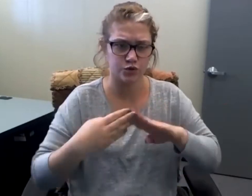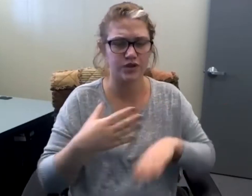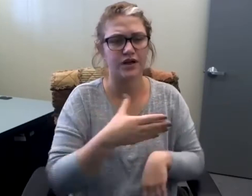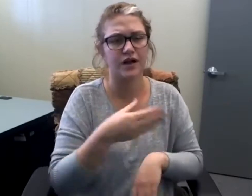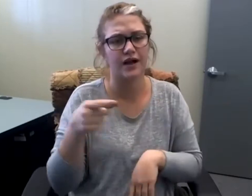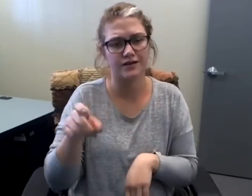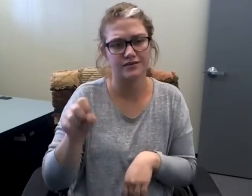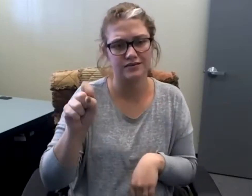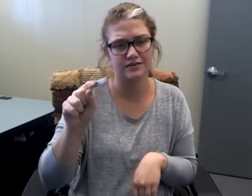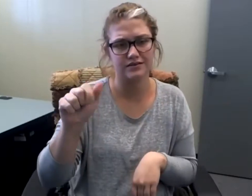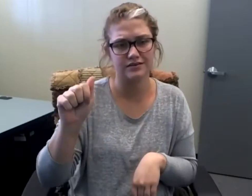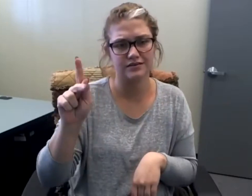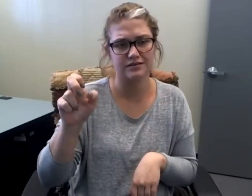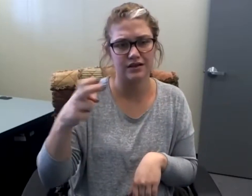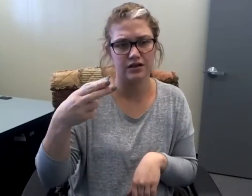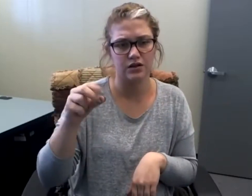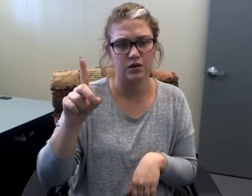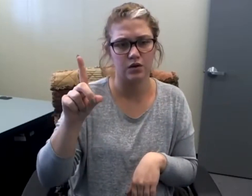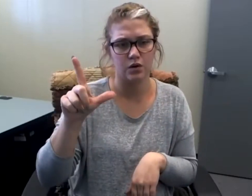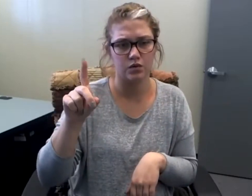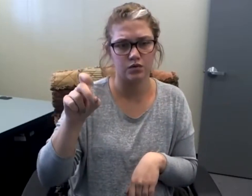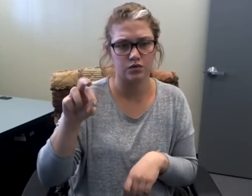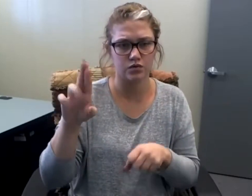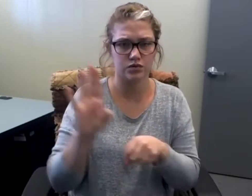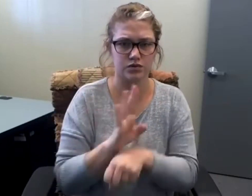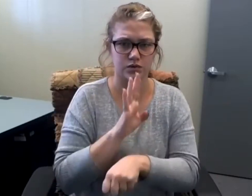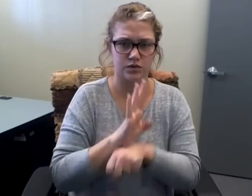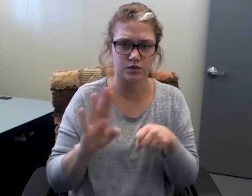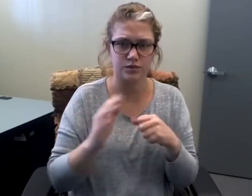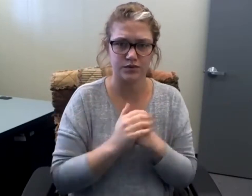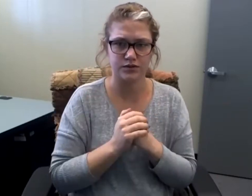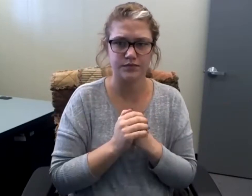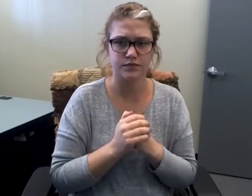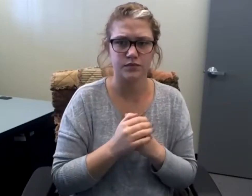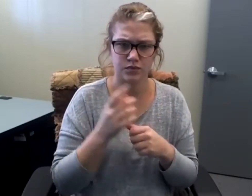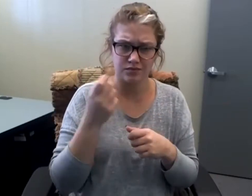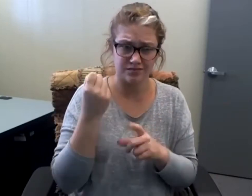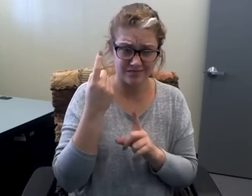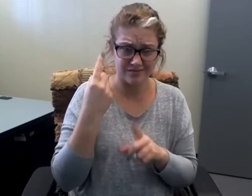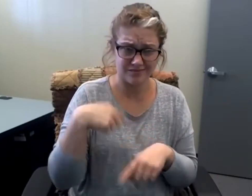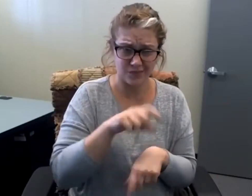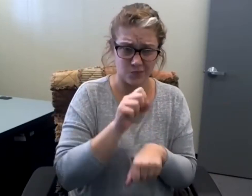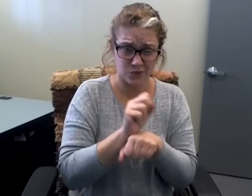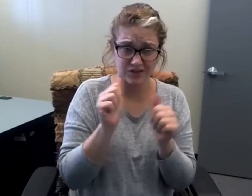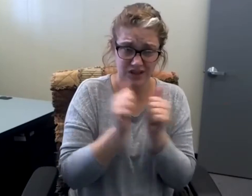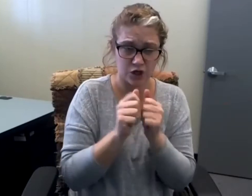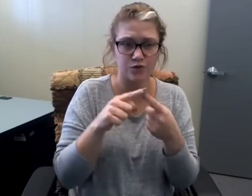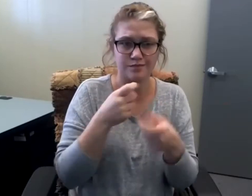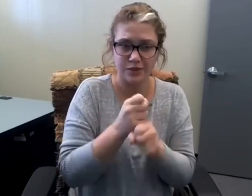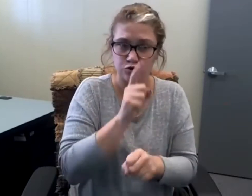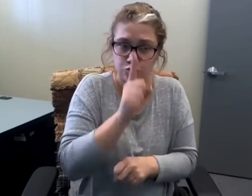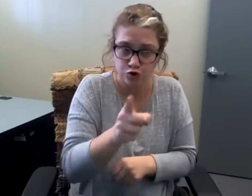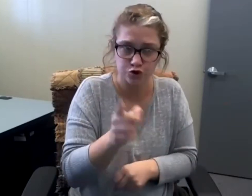consumer community and our stakeholders, those that are in different businesses and agencies.